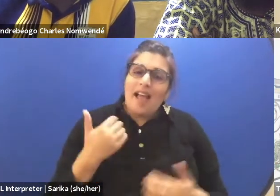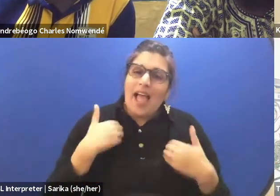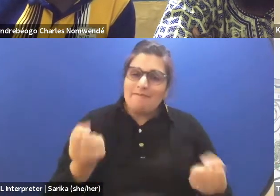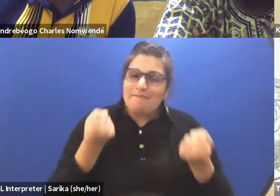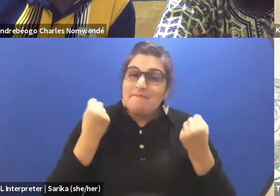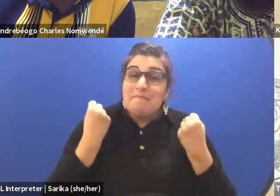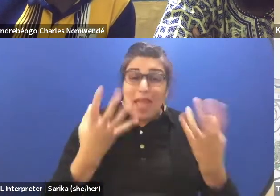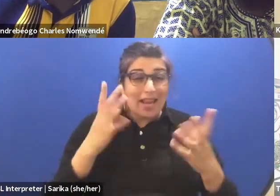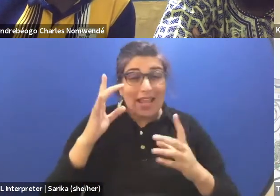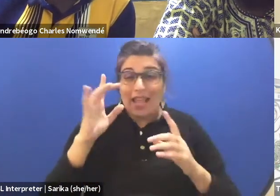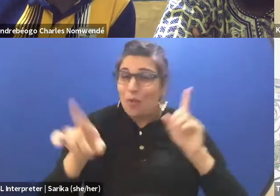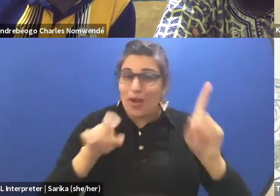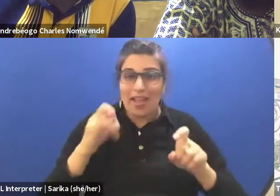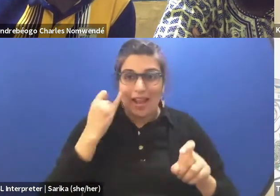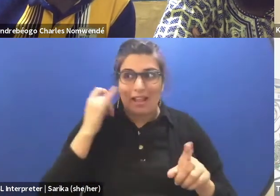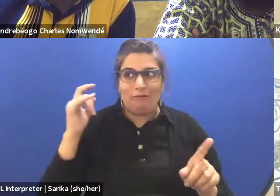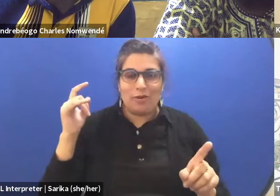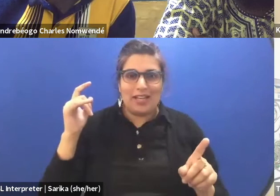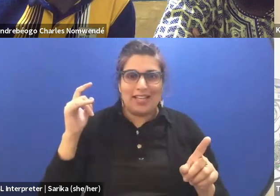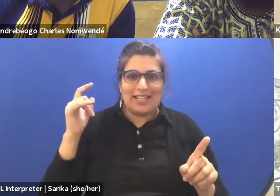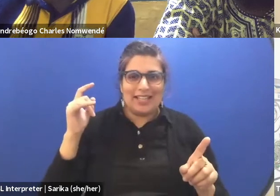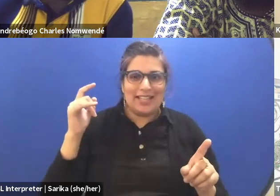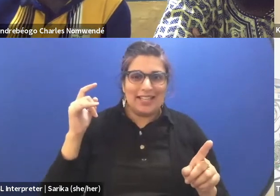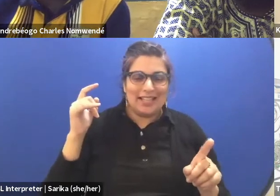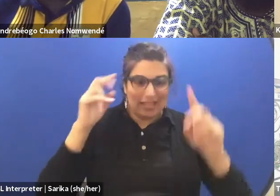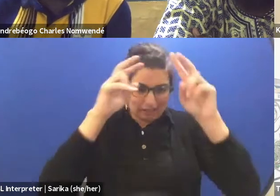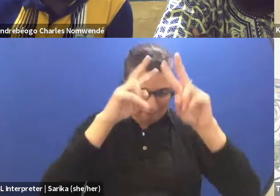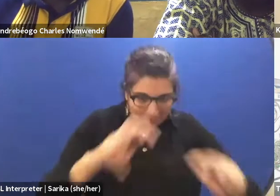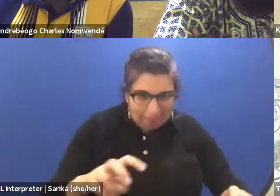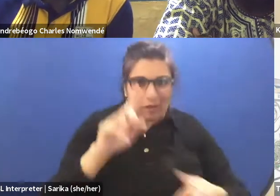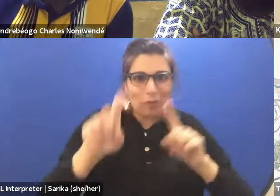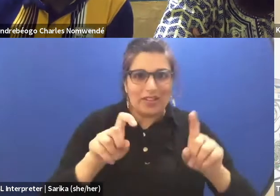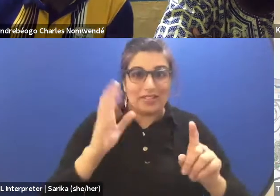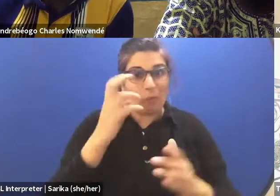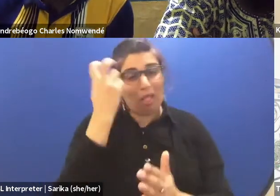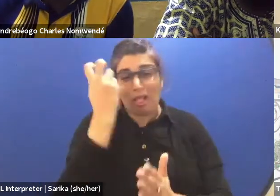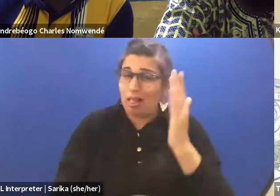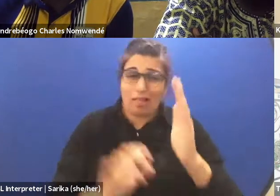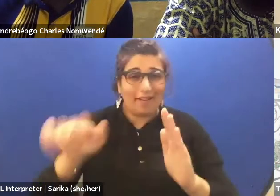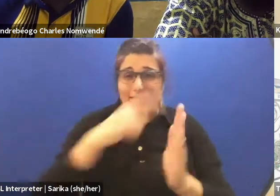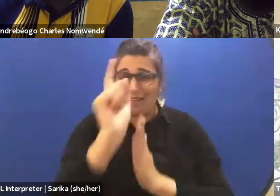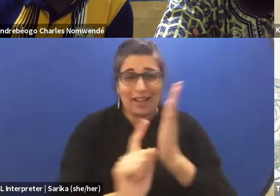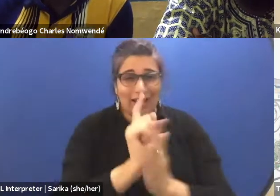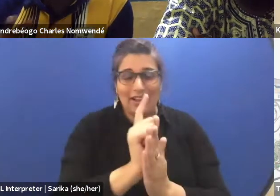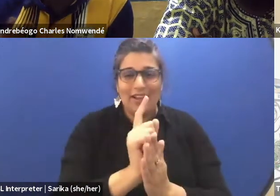And if we go into the question, it will take another hour. Let's hope that we will have another moment,